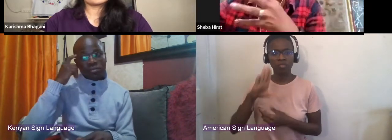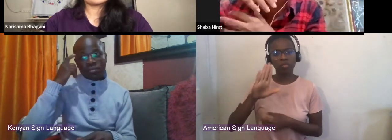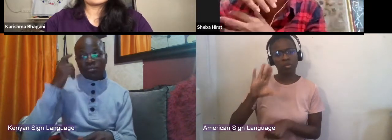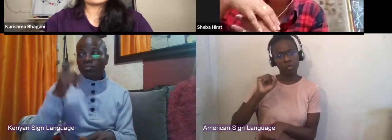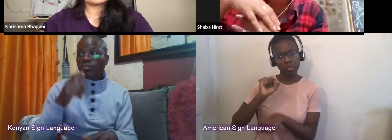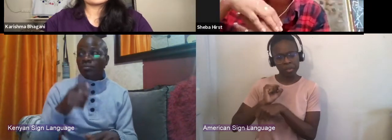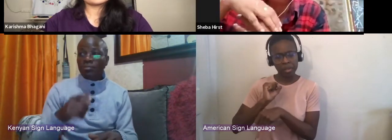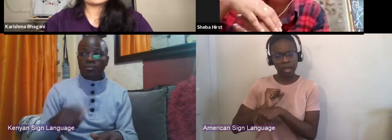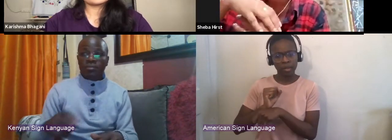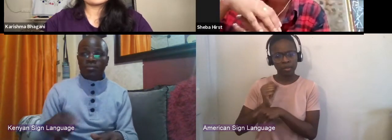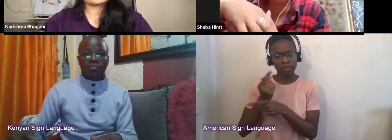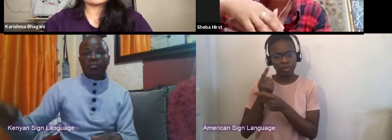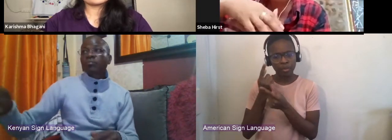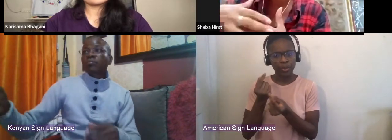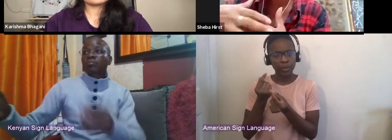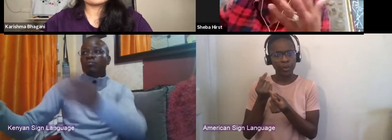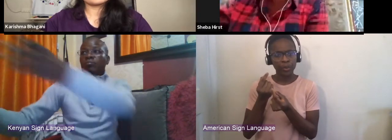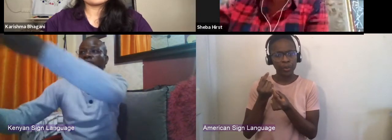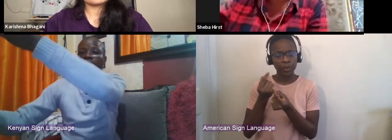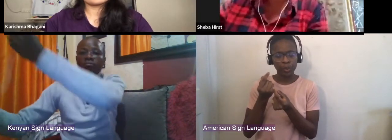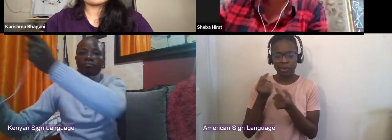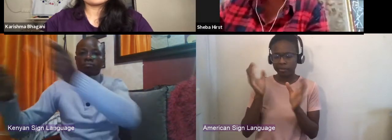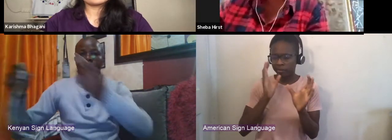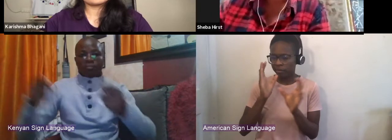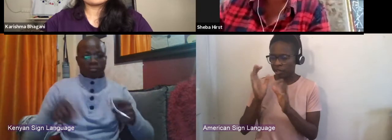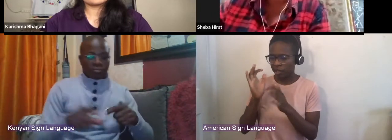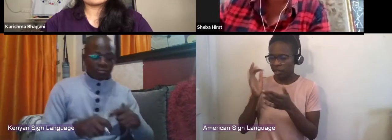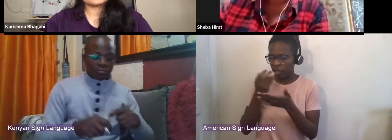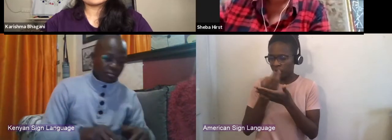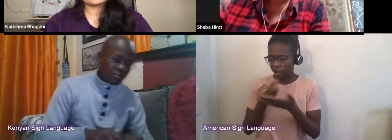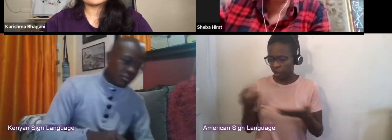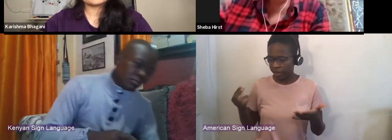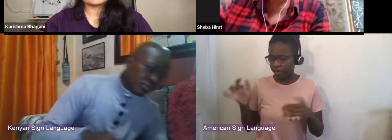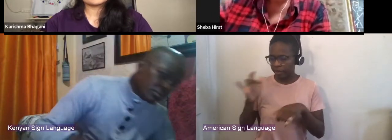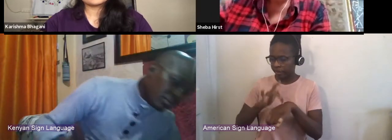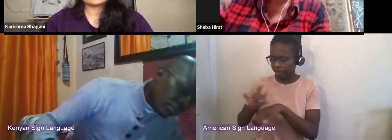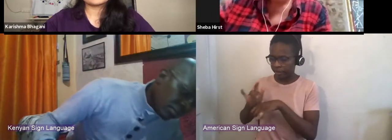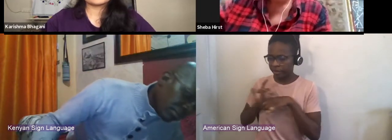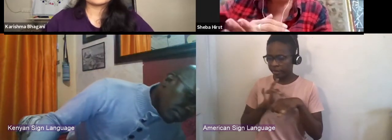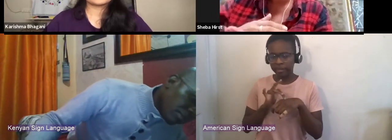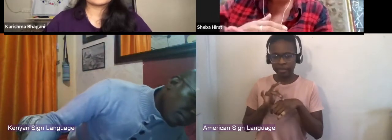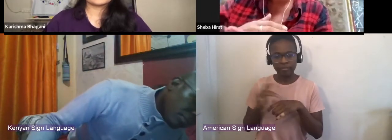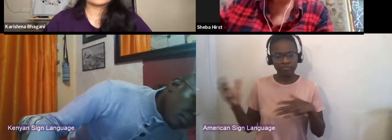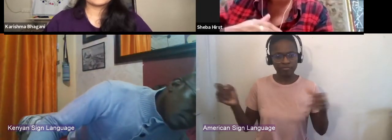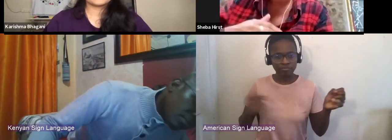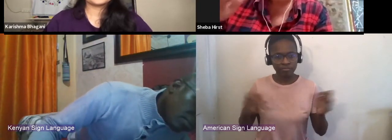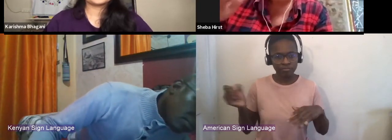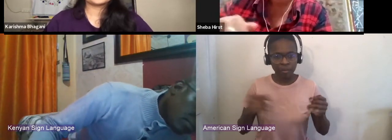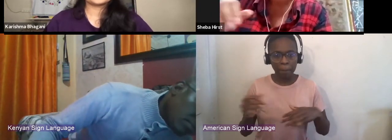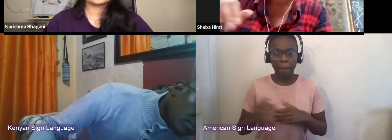the resources to make that happen. And literally anyone can do that, right? The more powerful your phone book